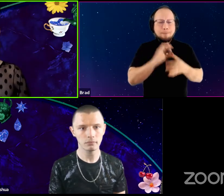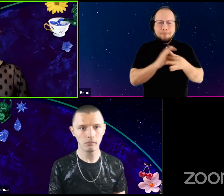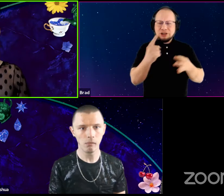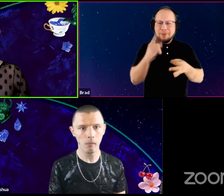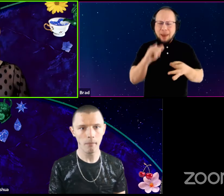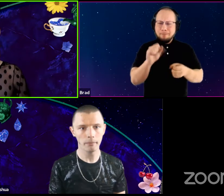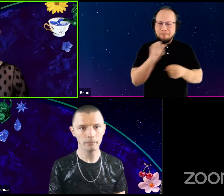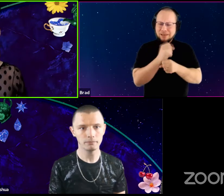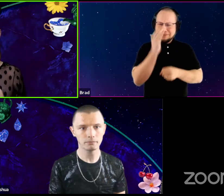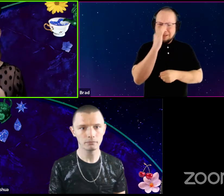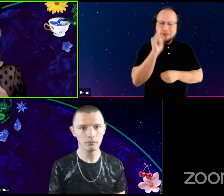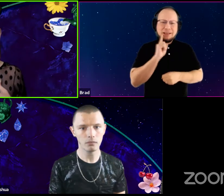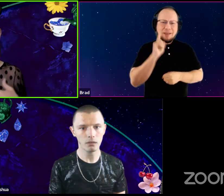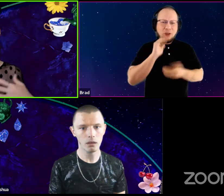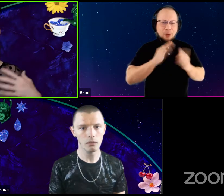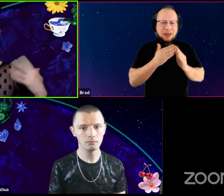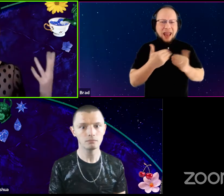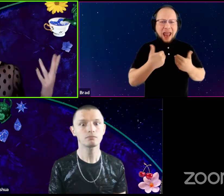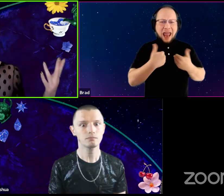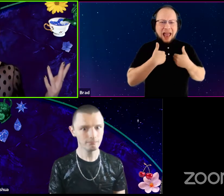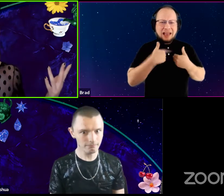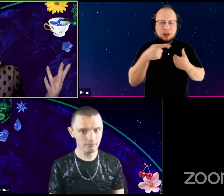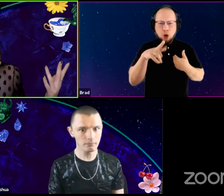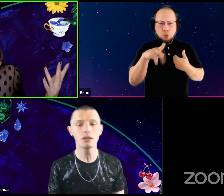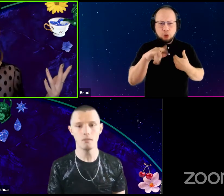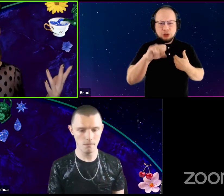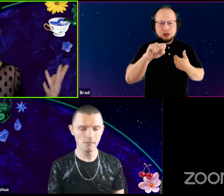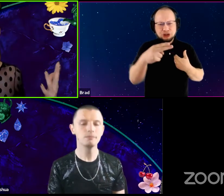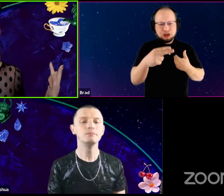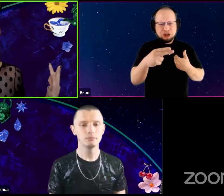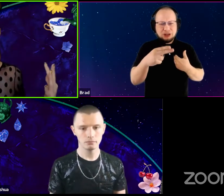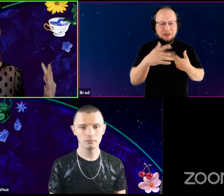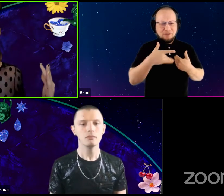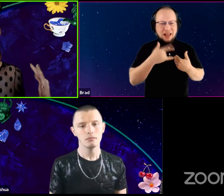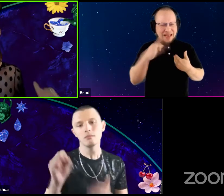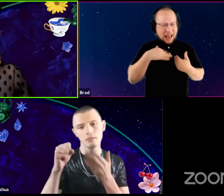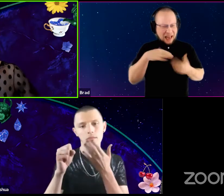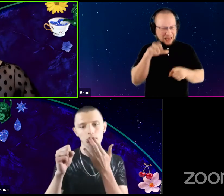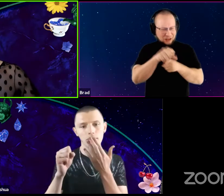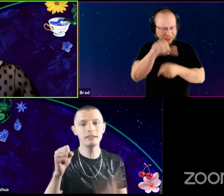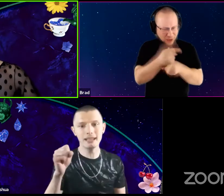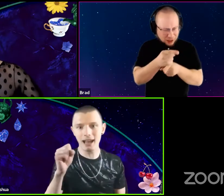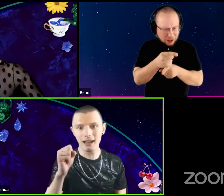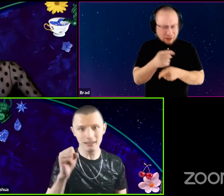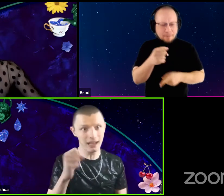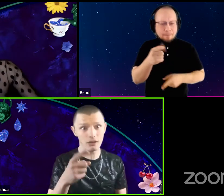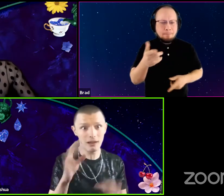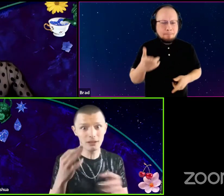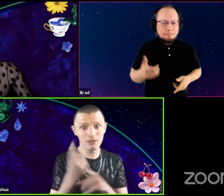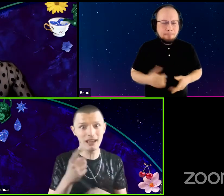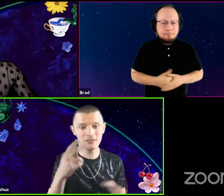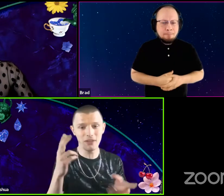like the deaf community has, like a prudishness. Is that, did I pick up on that? Well, yeah, yeah. You're absolutely right.